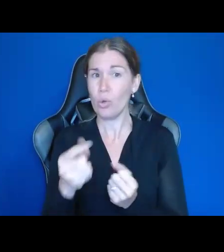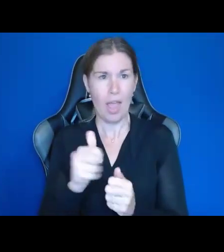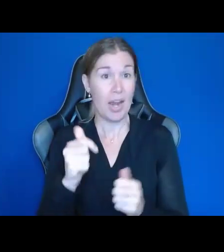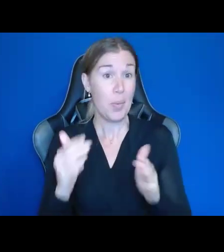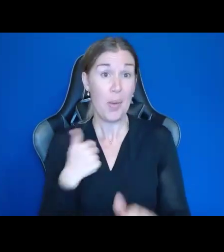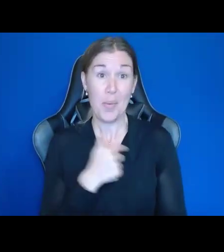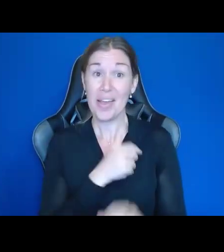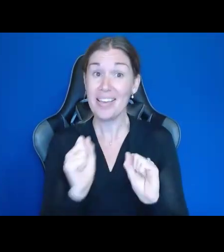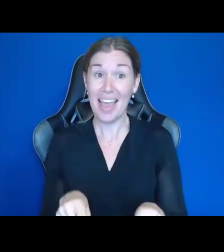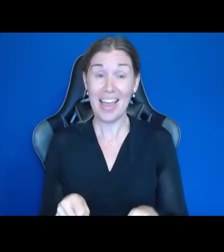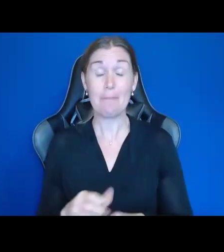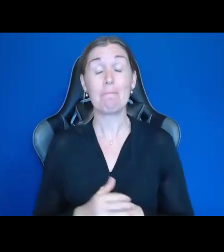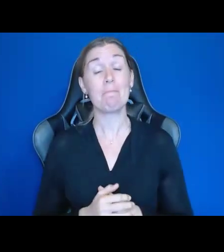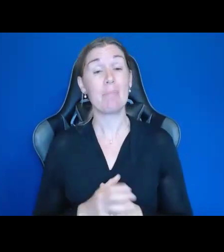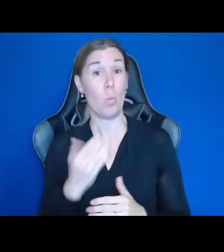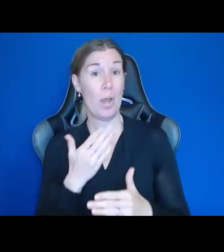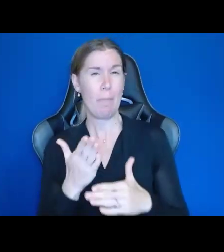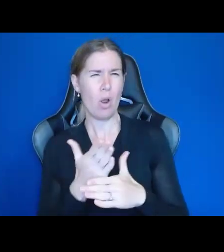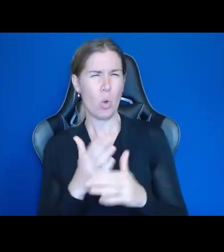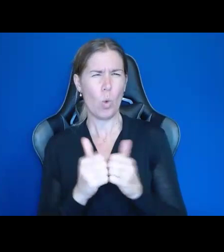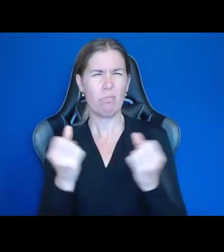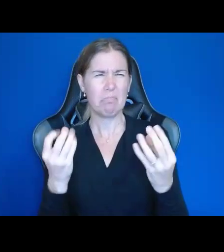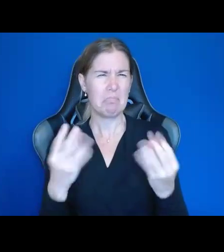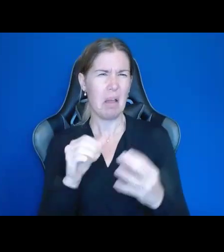You know, we do partner with a lot of other folks as well, as was mentioned.